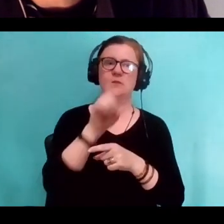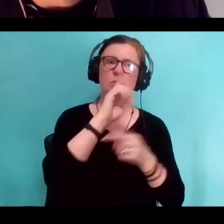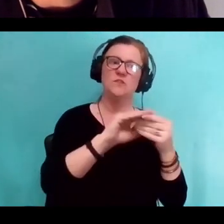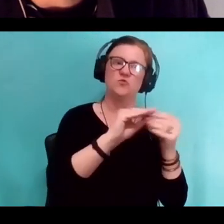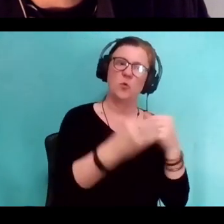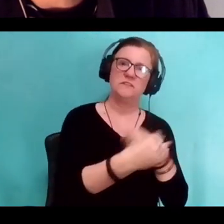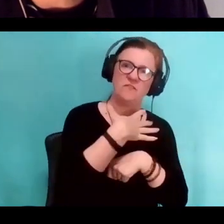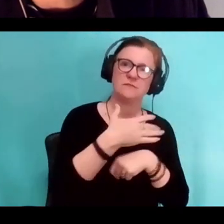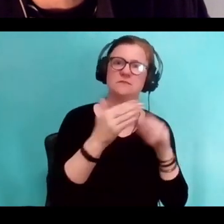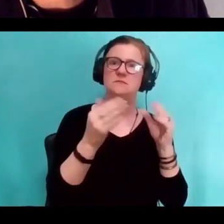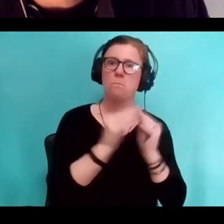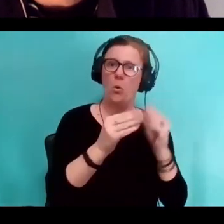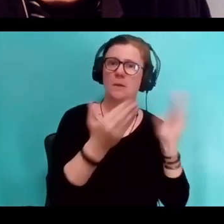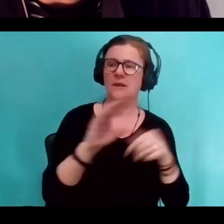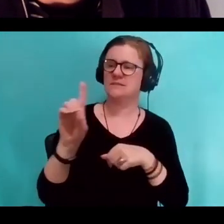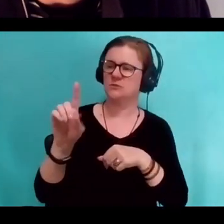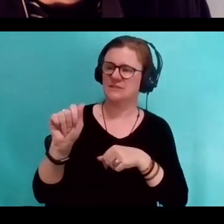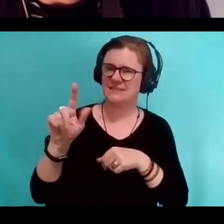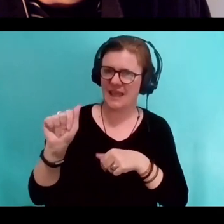than hard science happily.